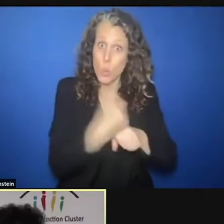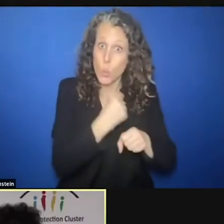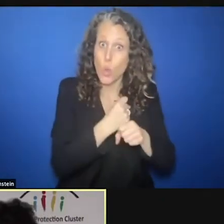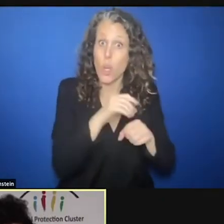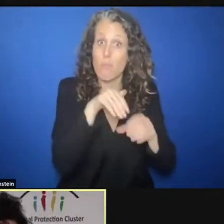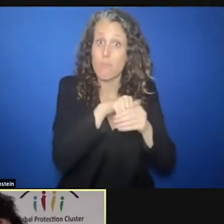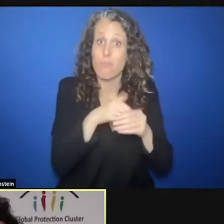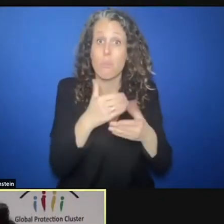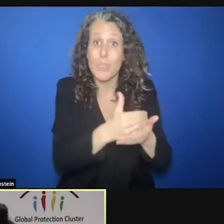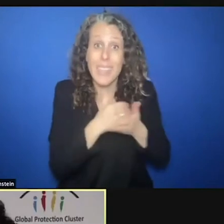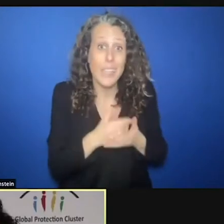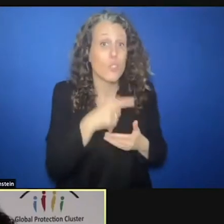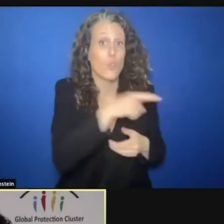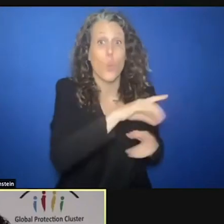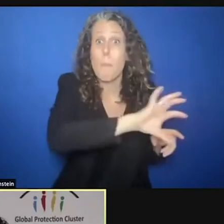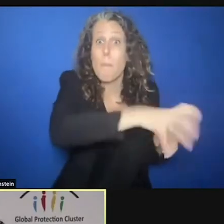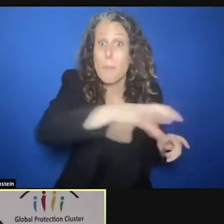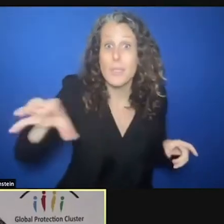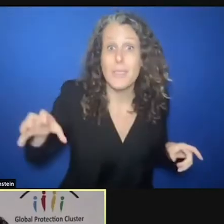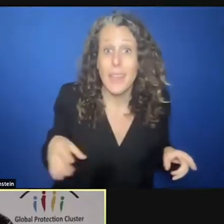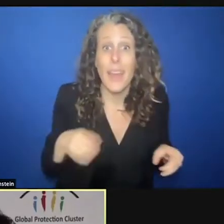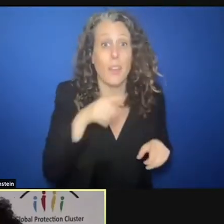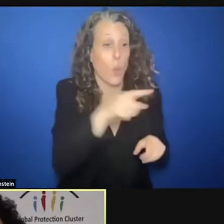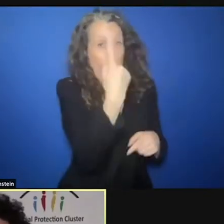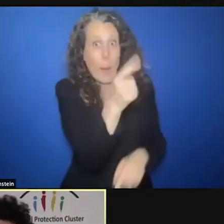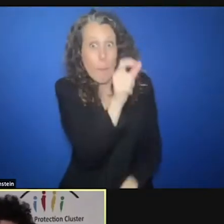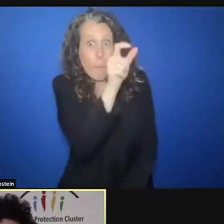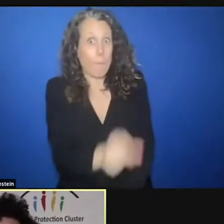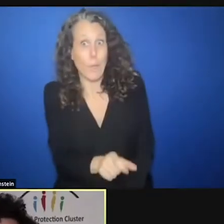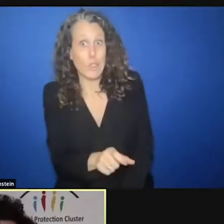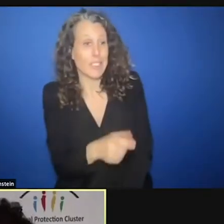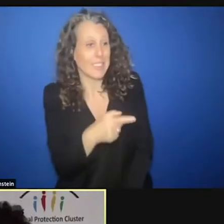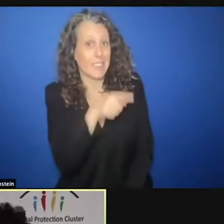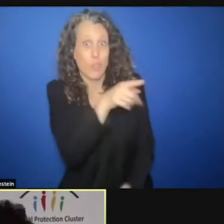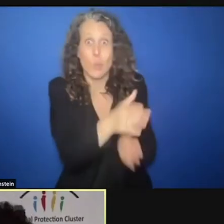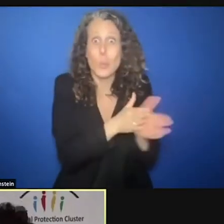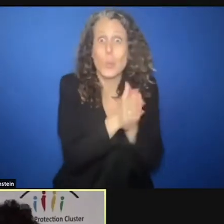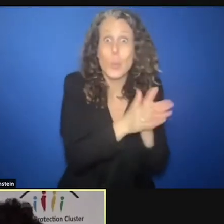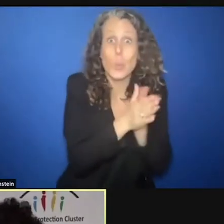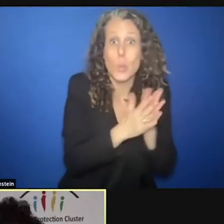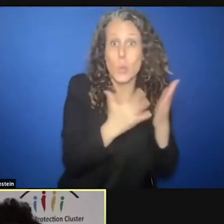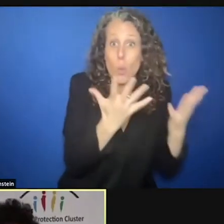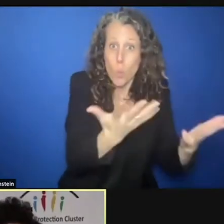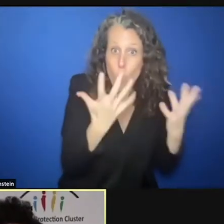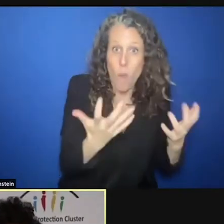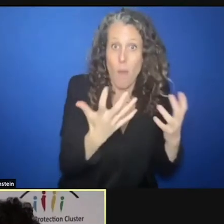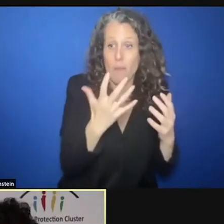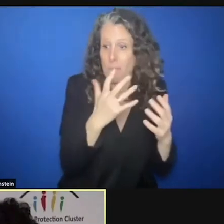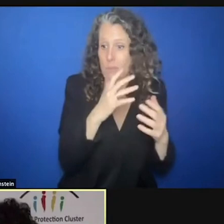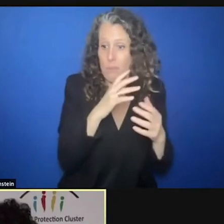an individual, a development actor and you want to be part of this one success of our generation,